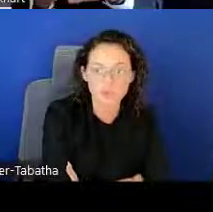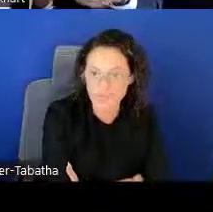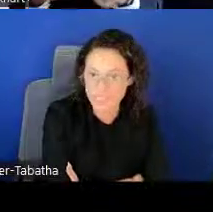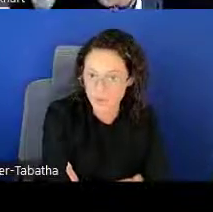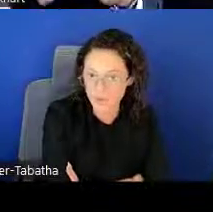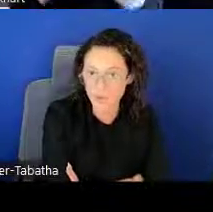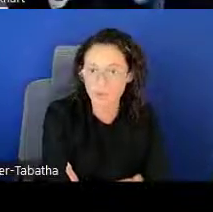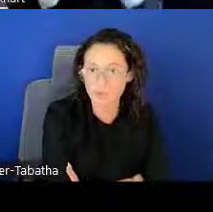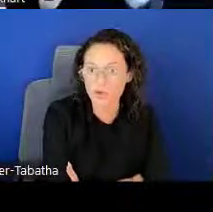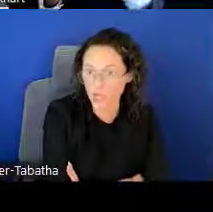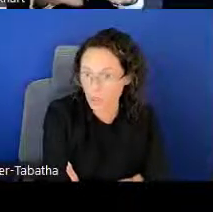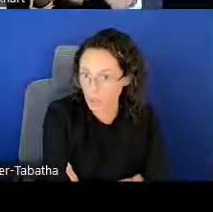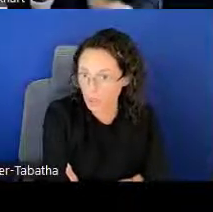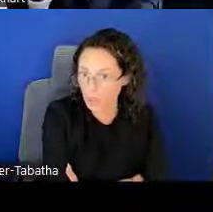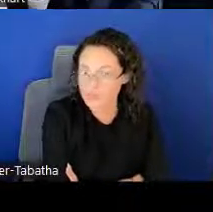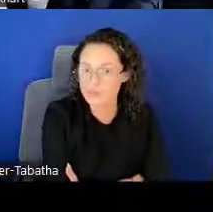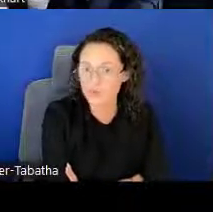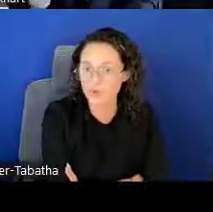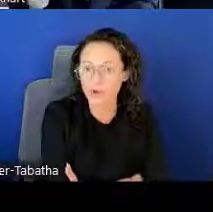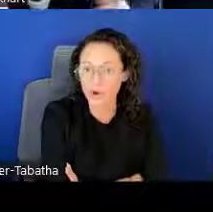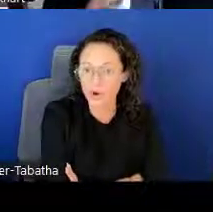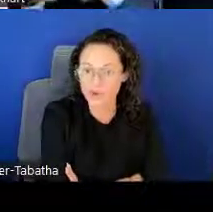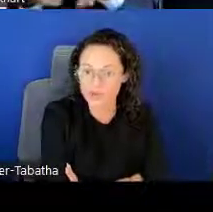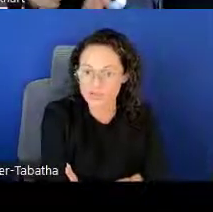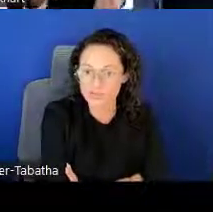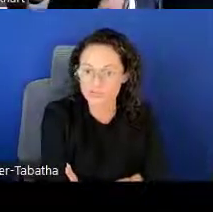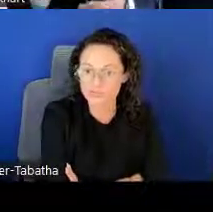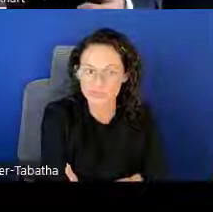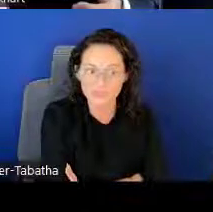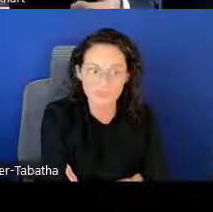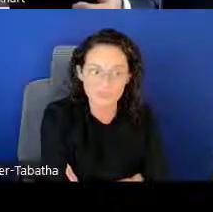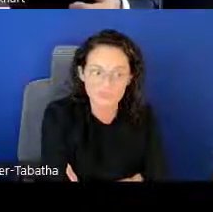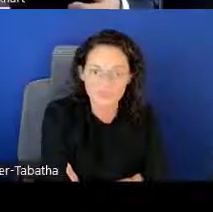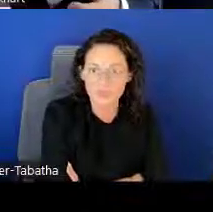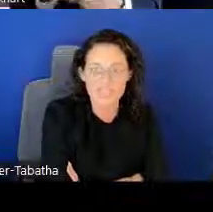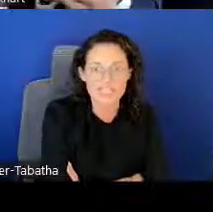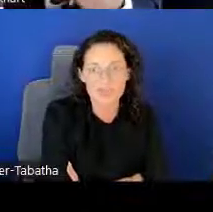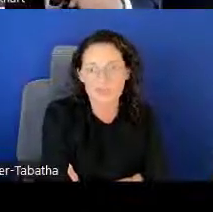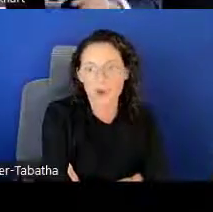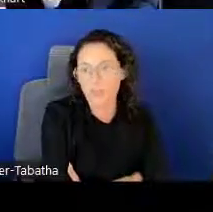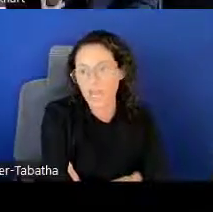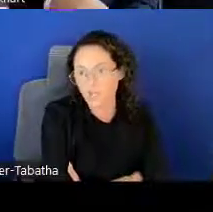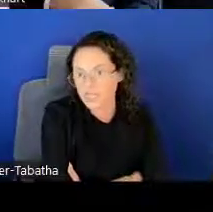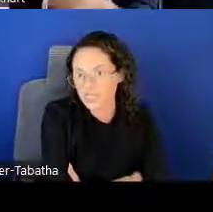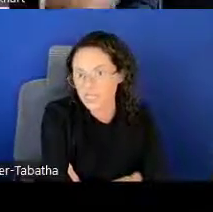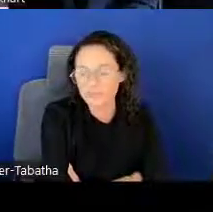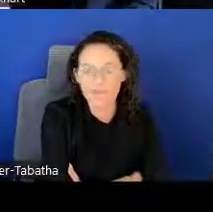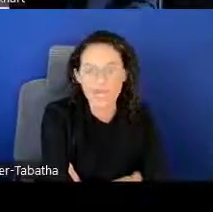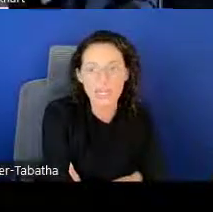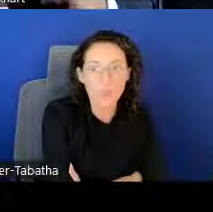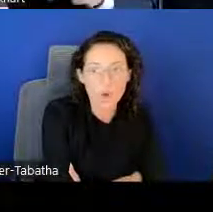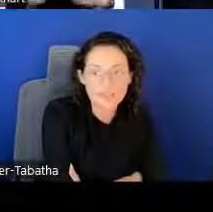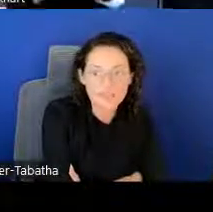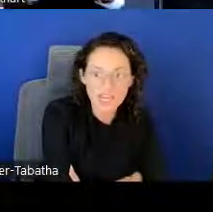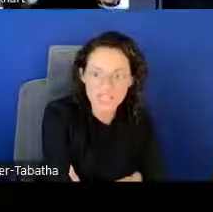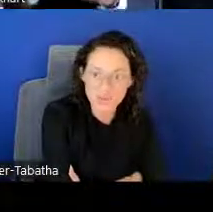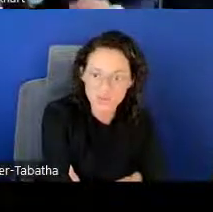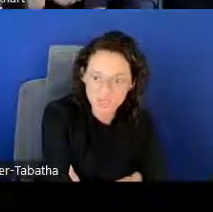For example, credit cards or cars, any type of home equity, any loans of that sort.